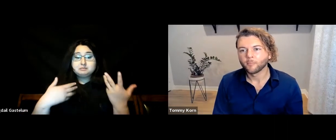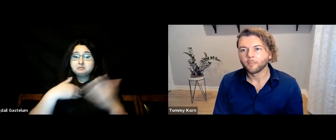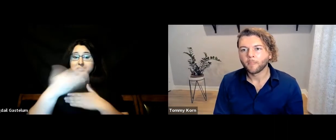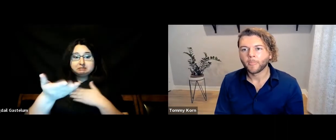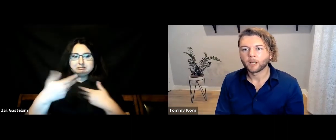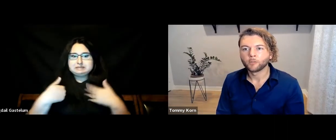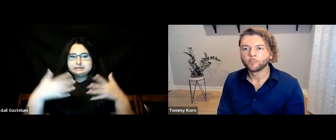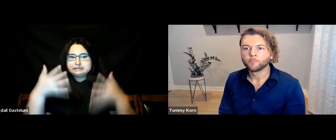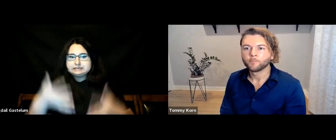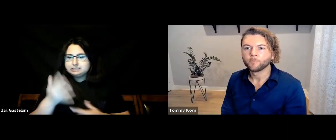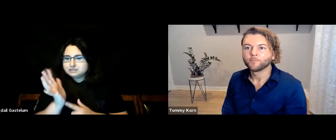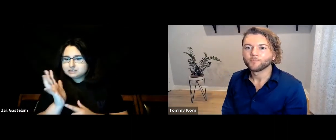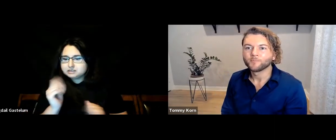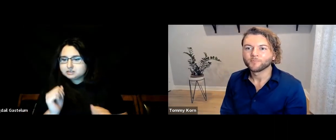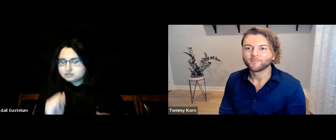[Bigdail] Okay, we have five more minutes for another question.